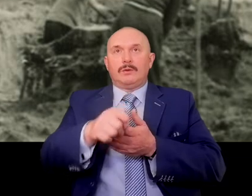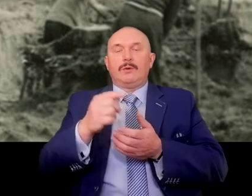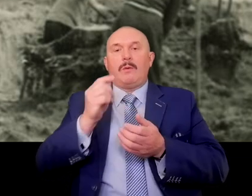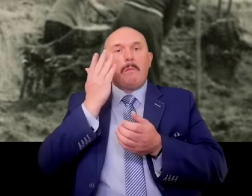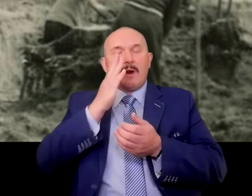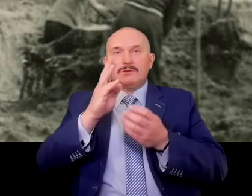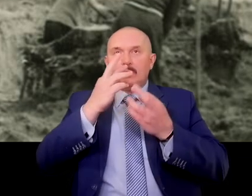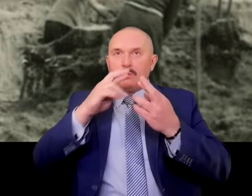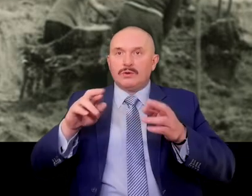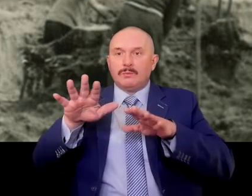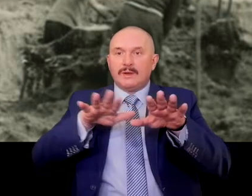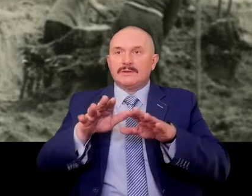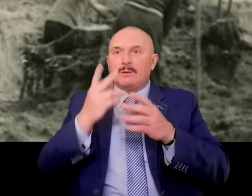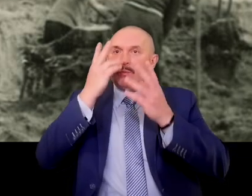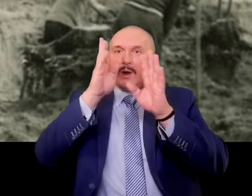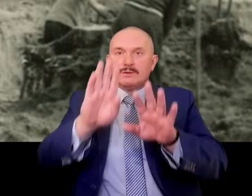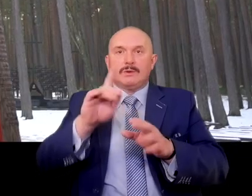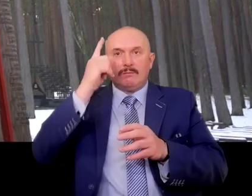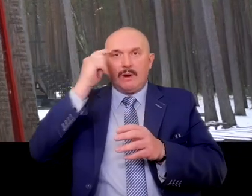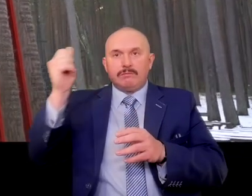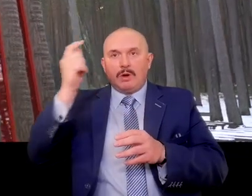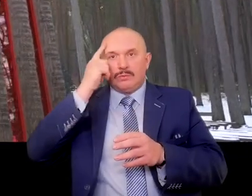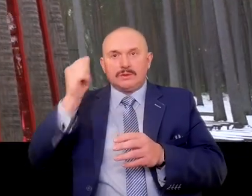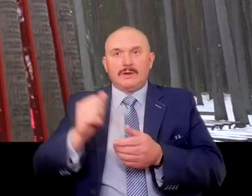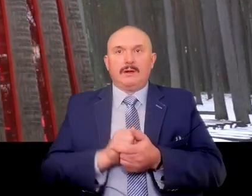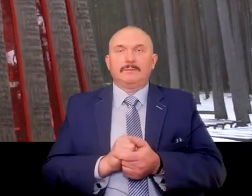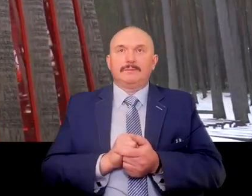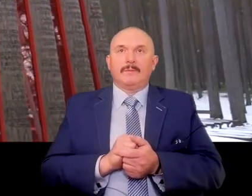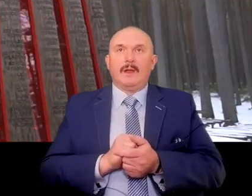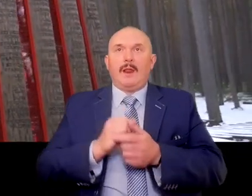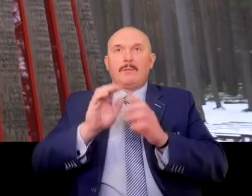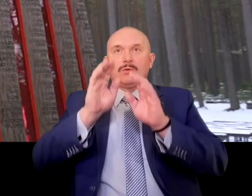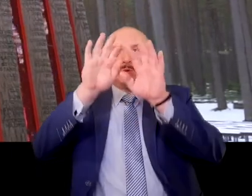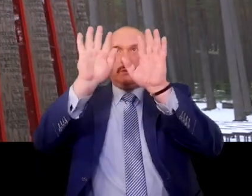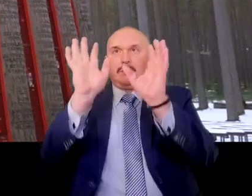in many forms of commemoration in the forest of Piaśnica. For example, on the walls of the sanctuary,